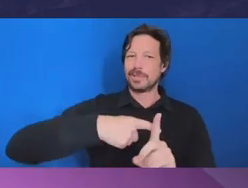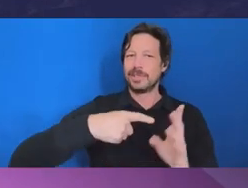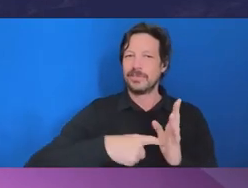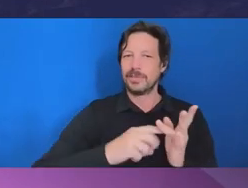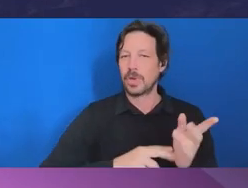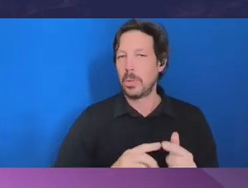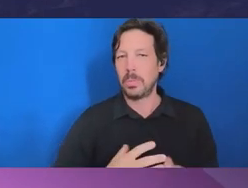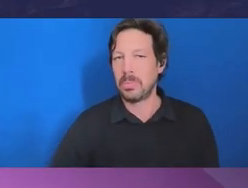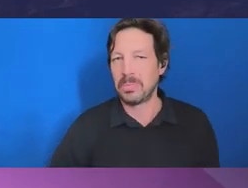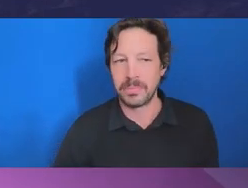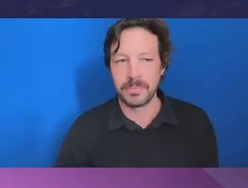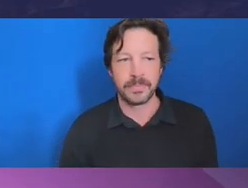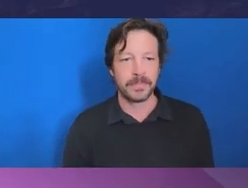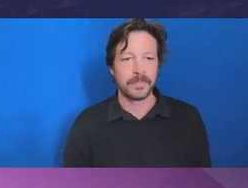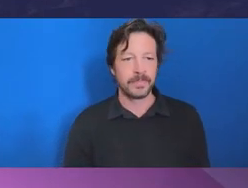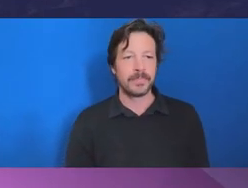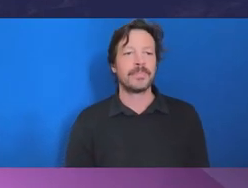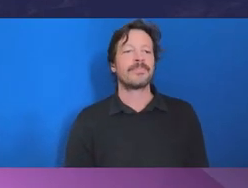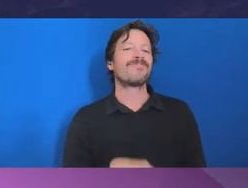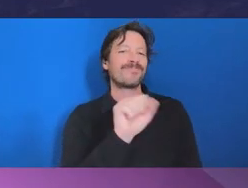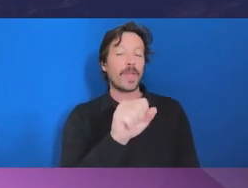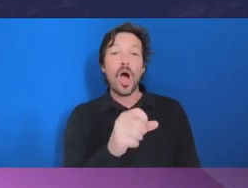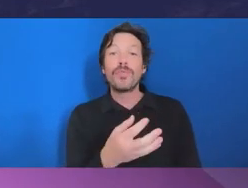I think the challenge for small organizations, yes we’re resource challenged,